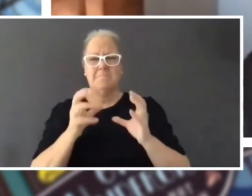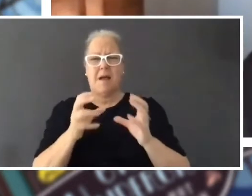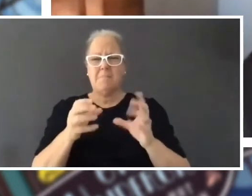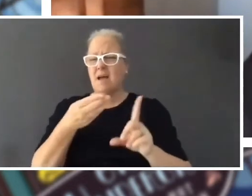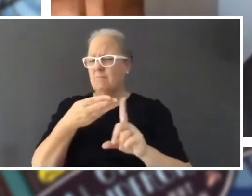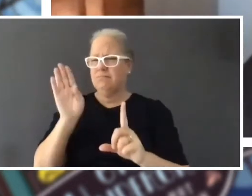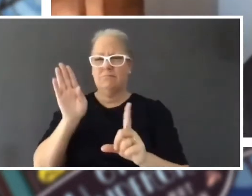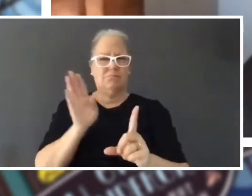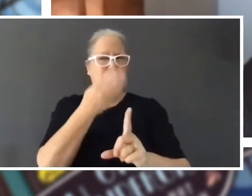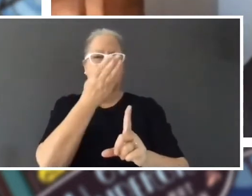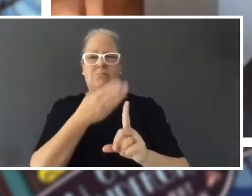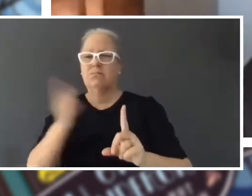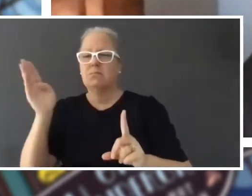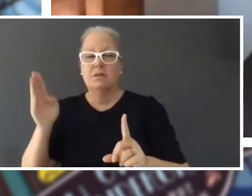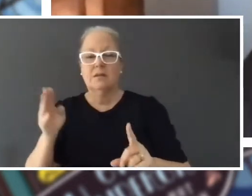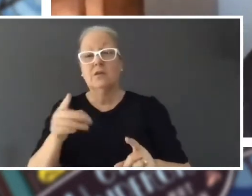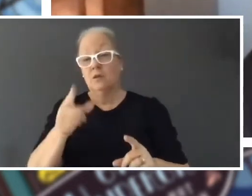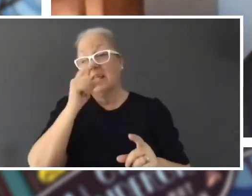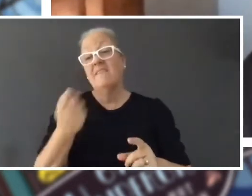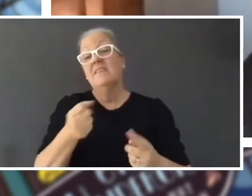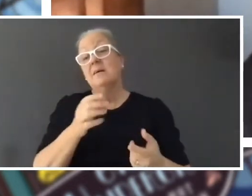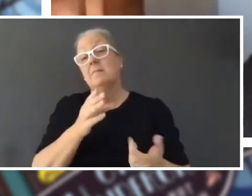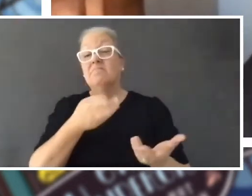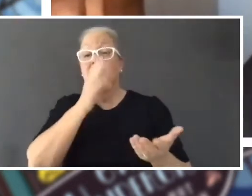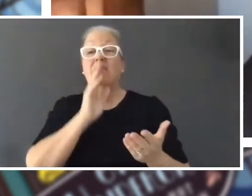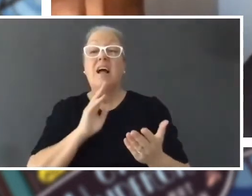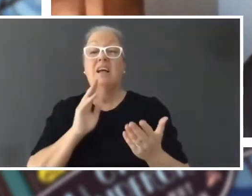my town is very ordinary but then you hide amazing stuff in it